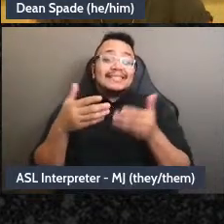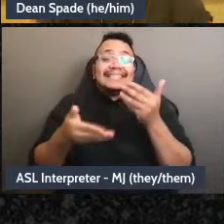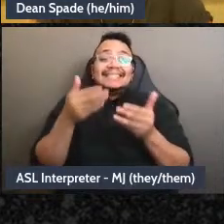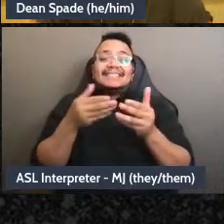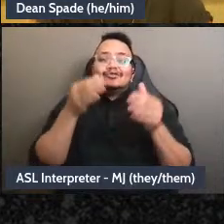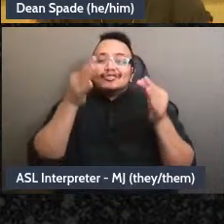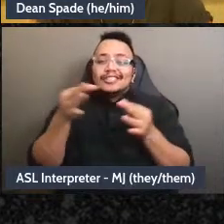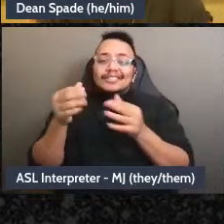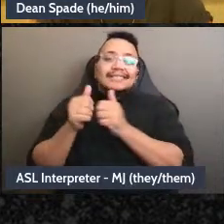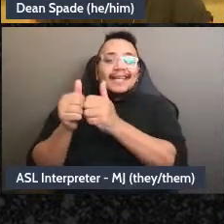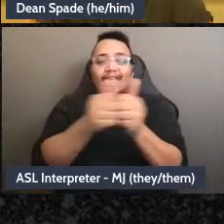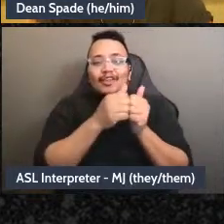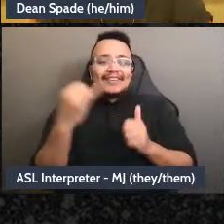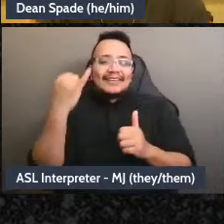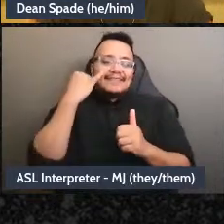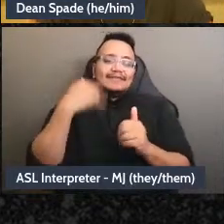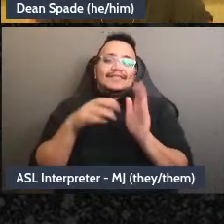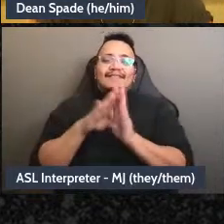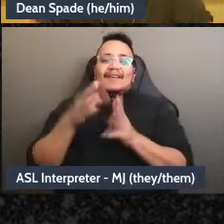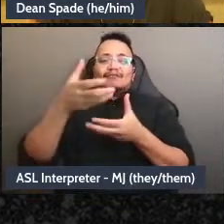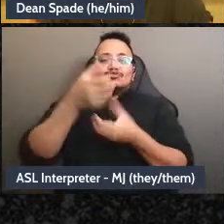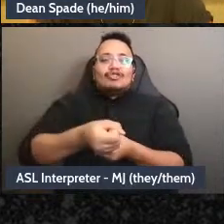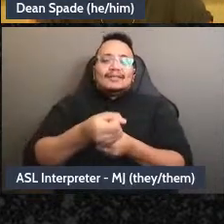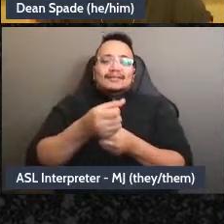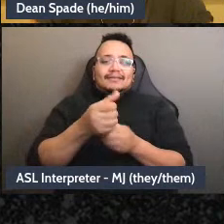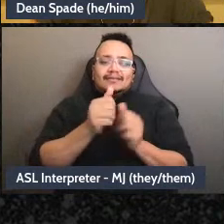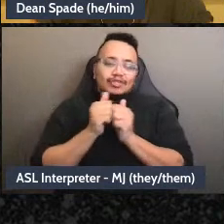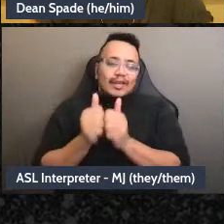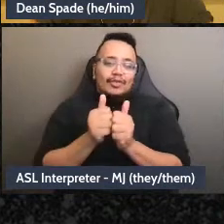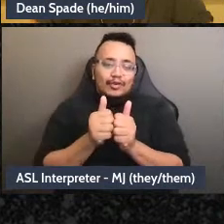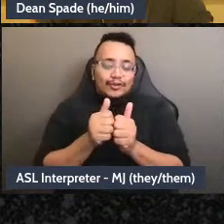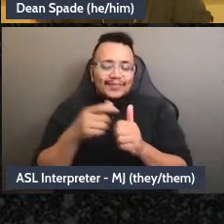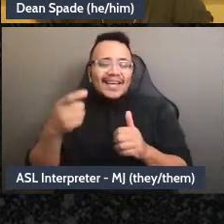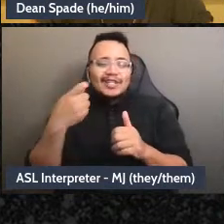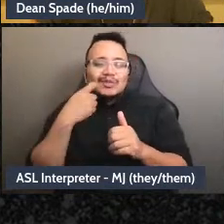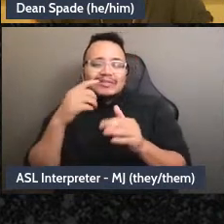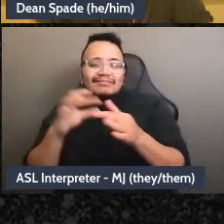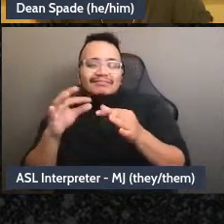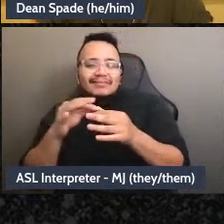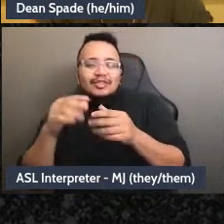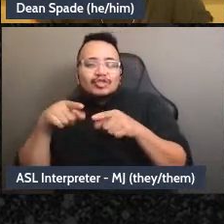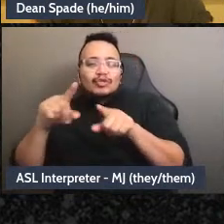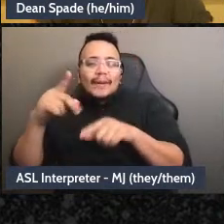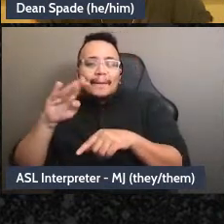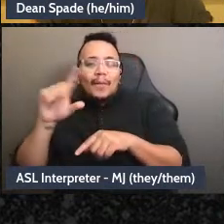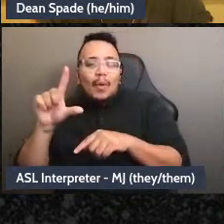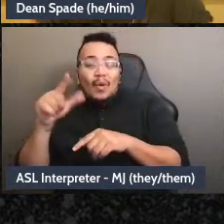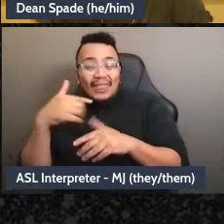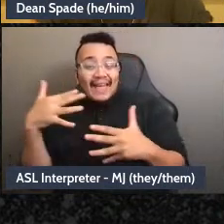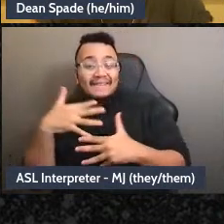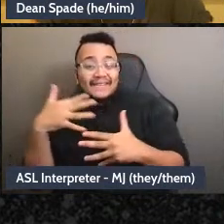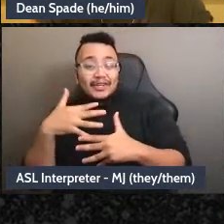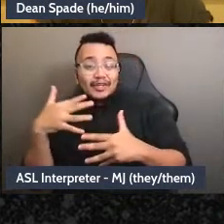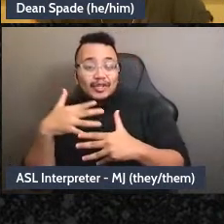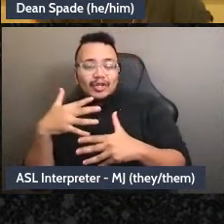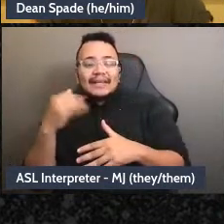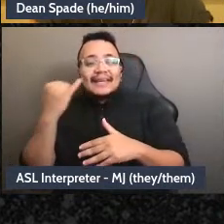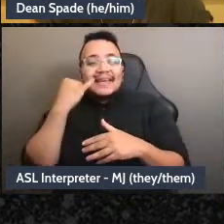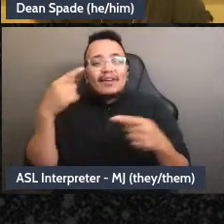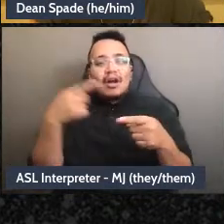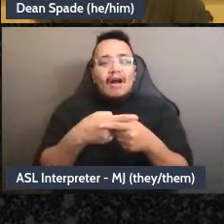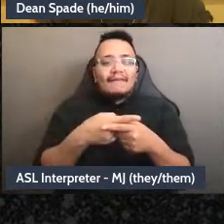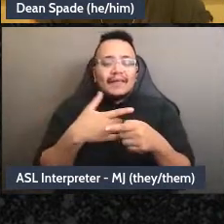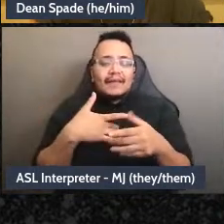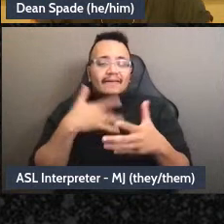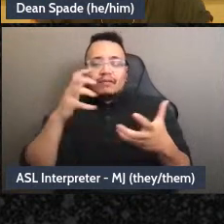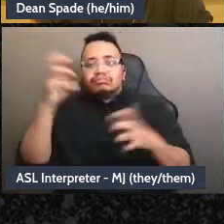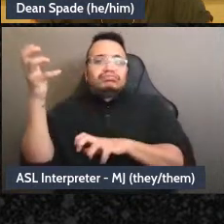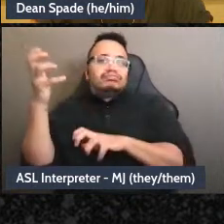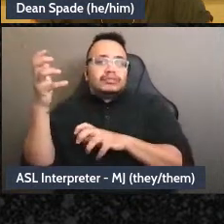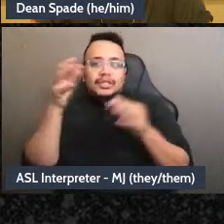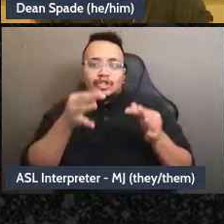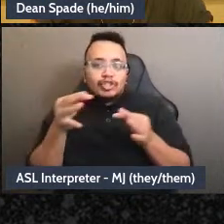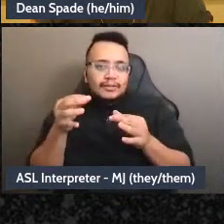the fears poll just now the way that conflict can disrupt consensus decision making. So if I just am